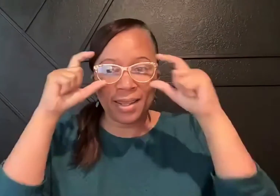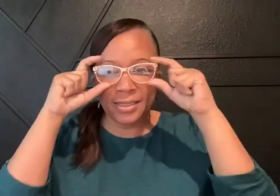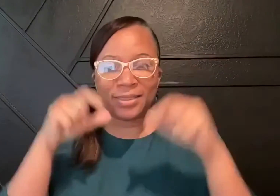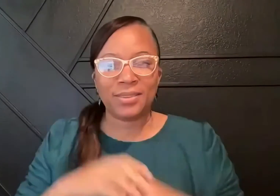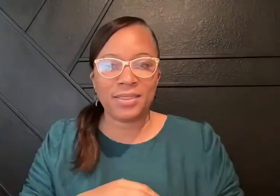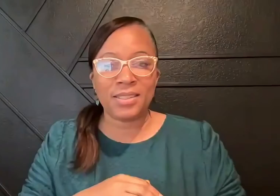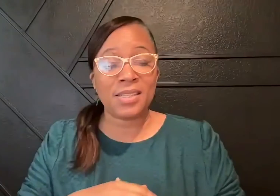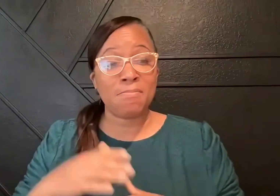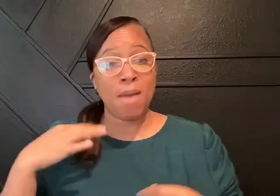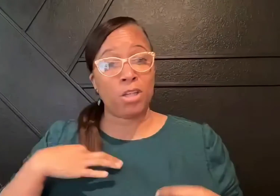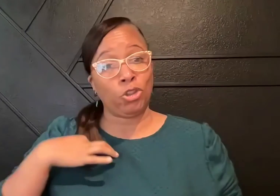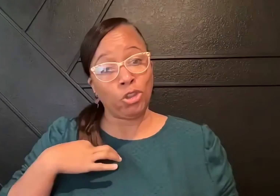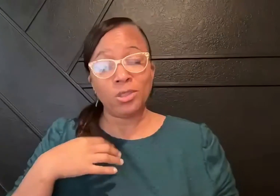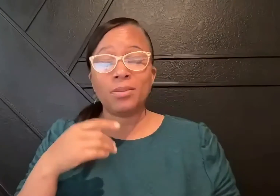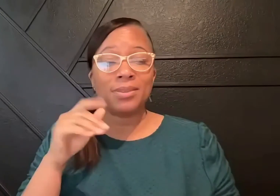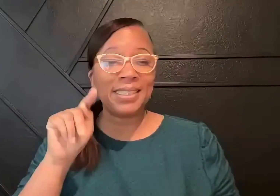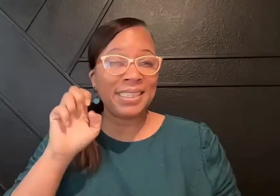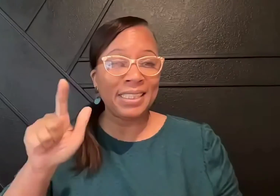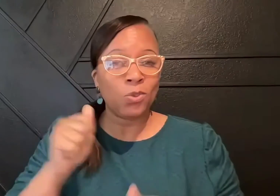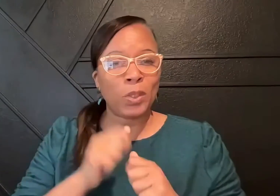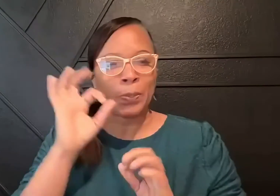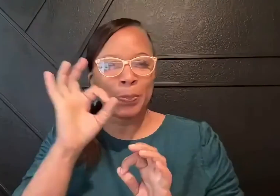And a pair of gold-rimmed glasses.